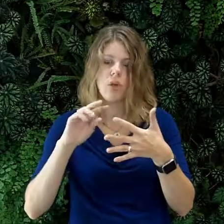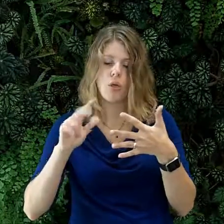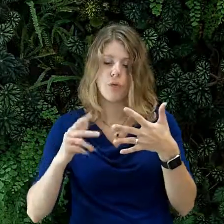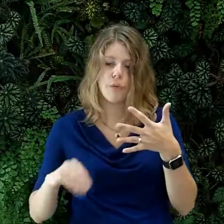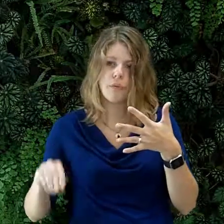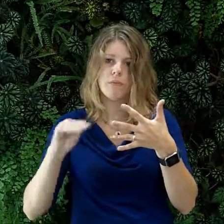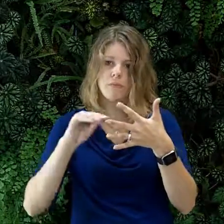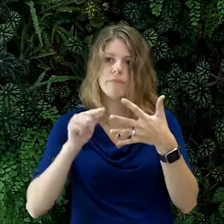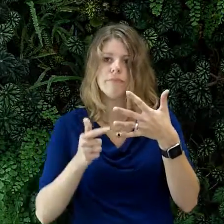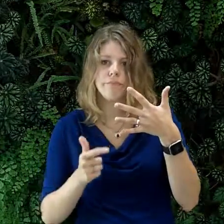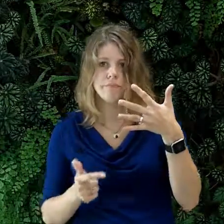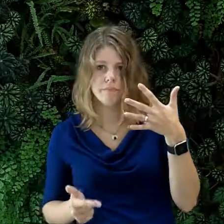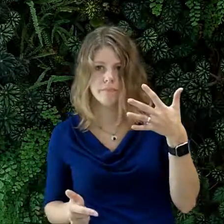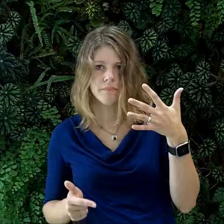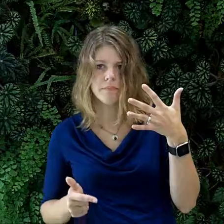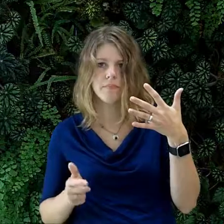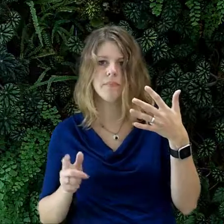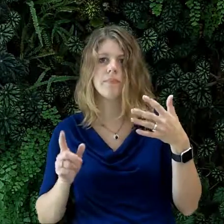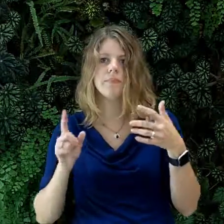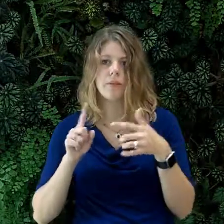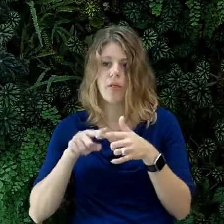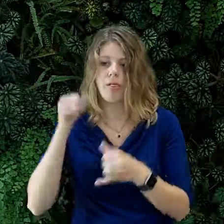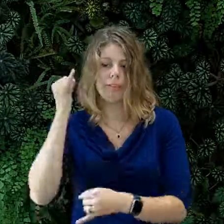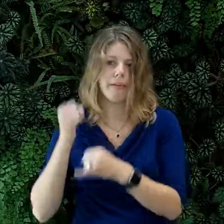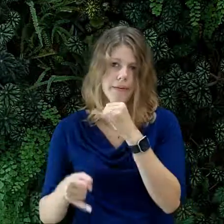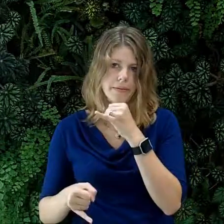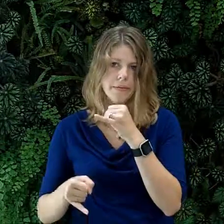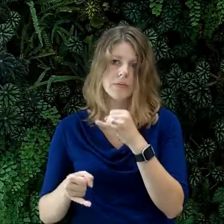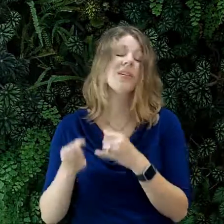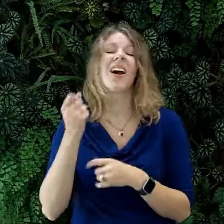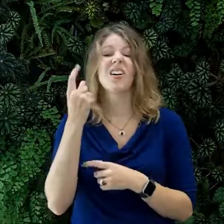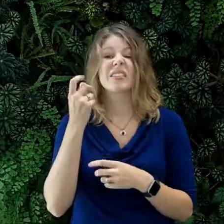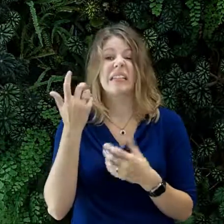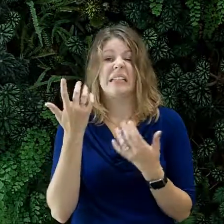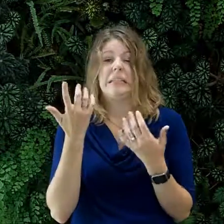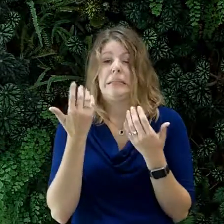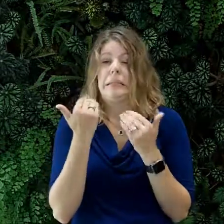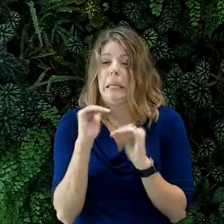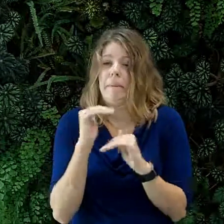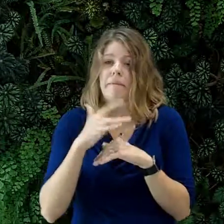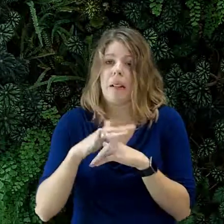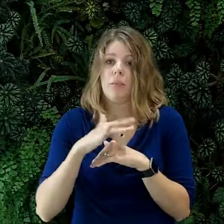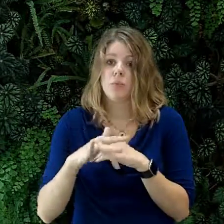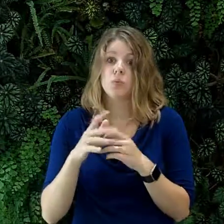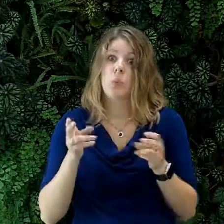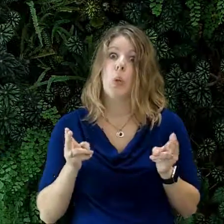So those that sent their booth reservations first will be given first priority. Please be aware that our space for booths is limited